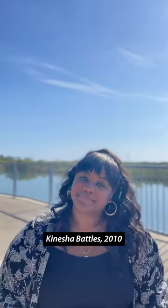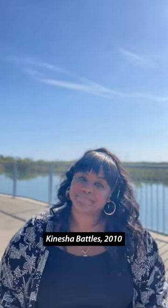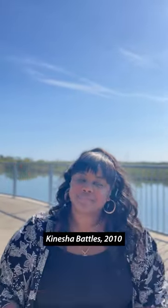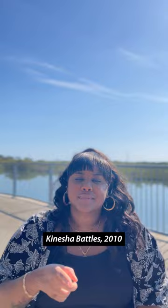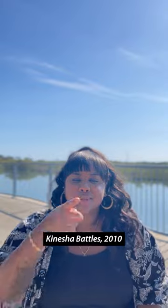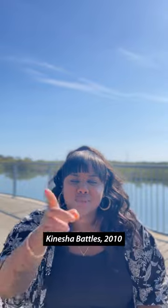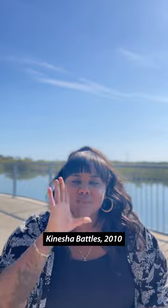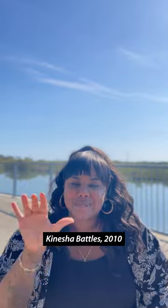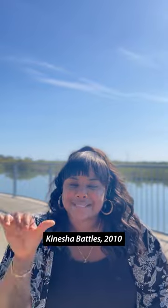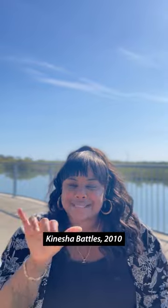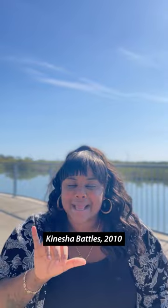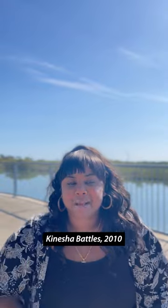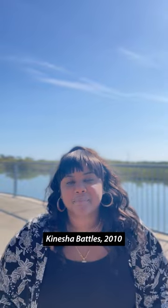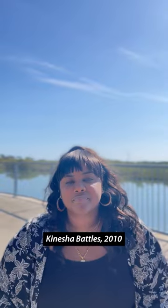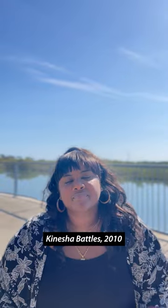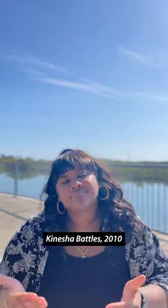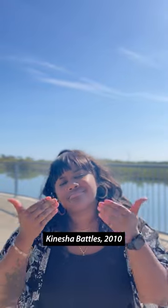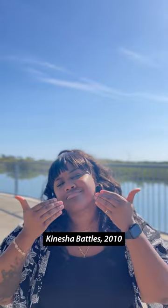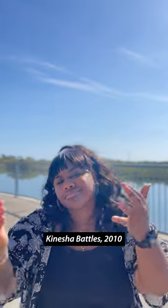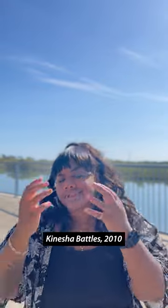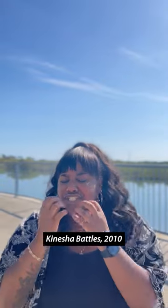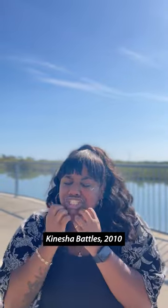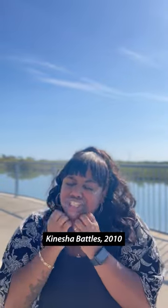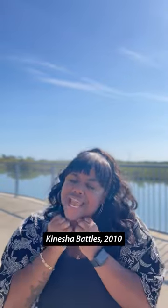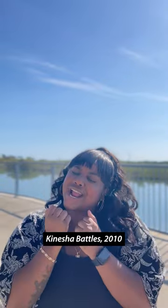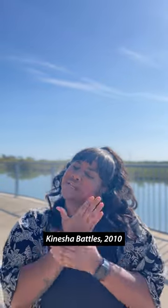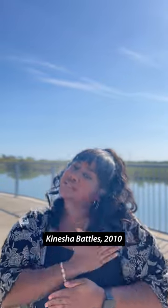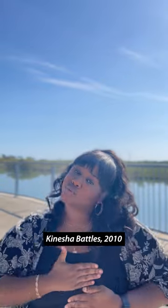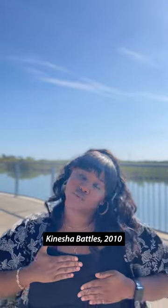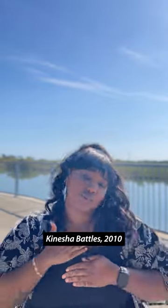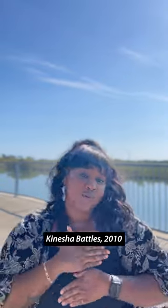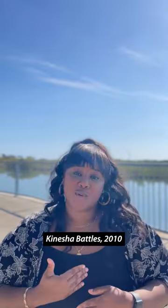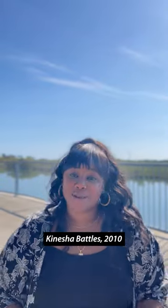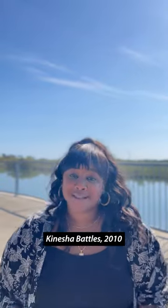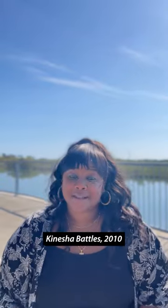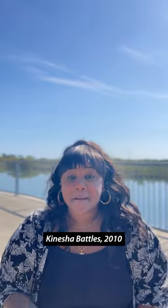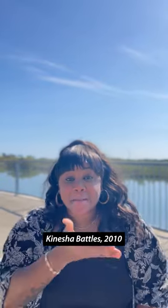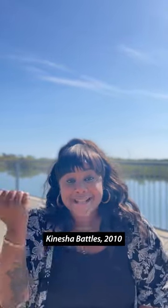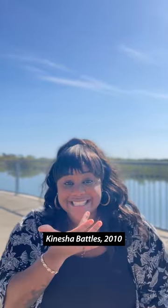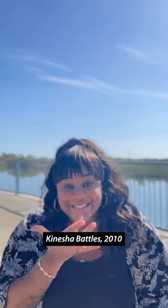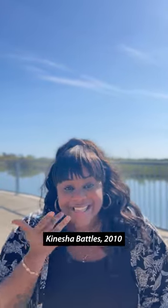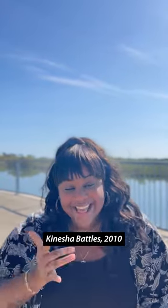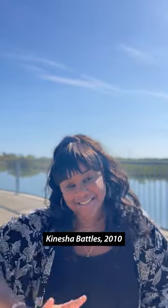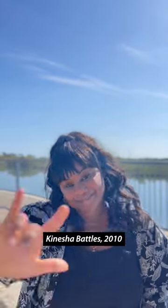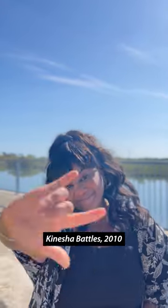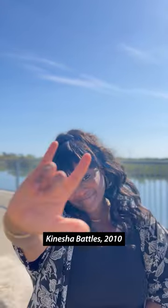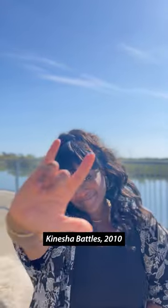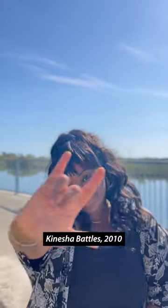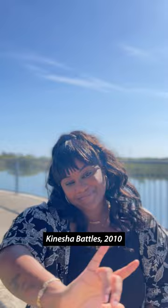You’ll thrive too. Cherish and enjoy this moment. Best of luck! ILY!